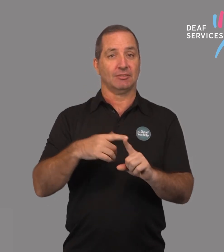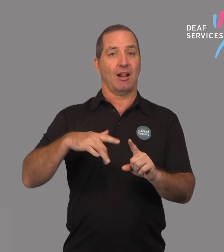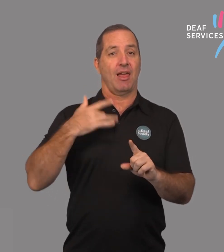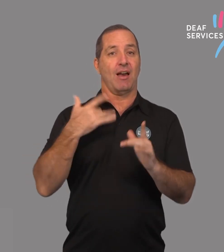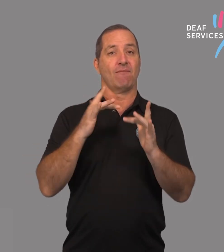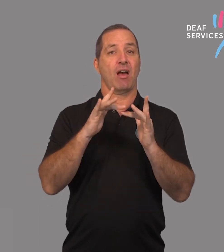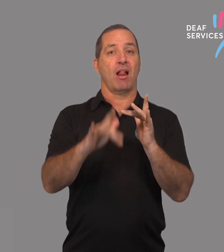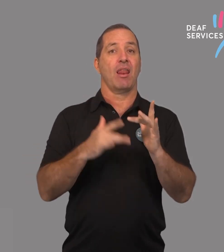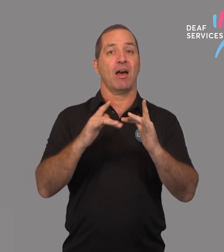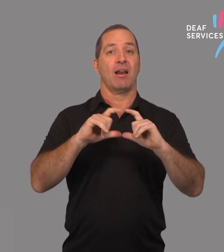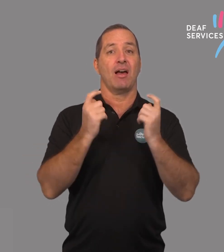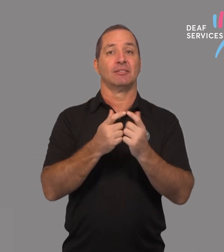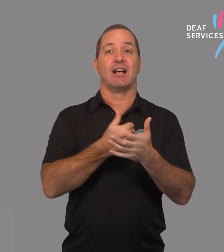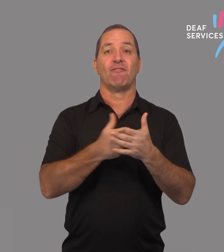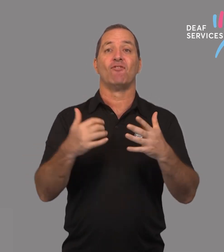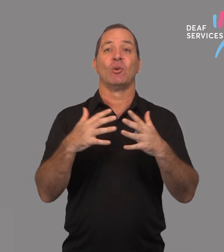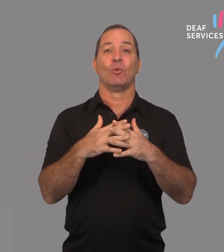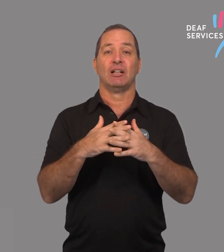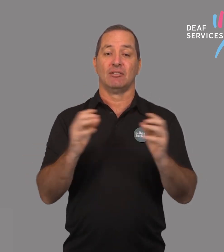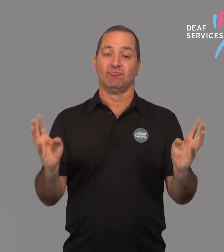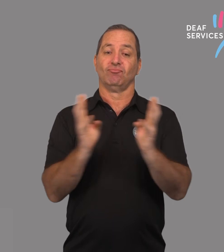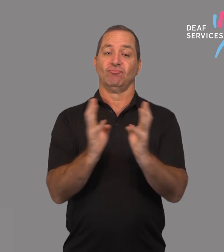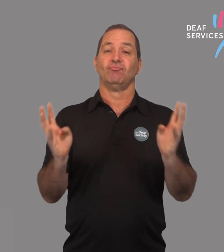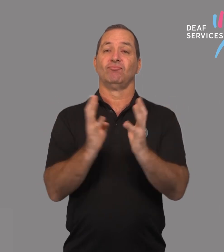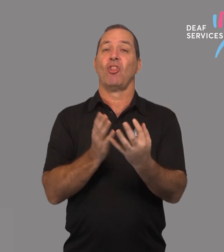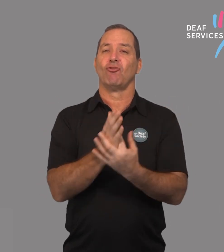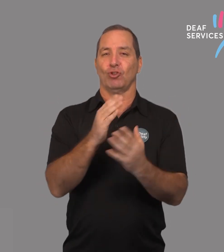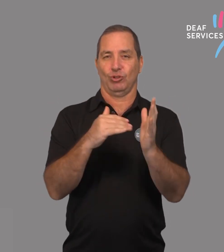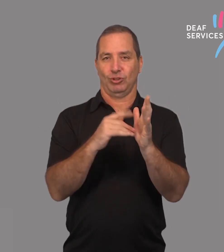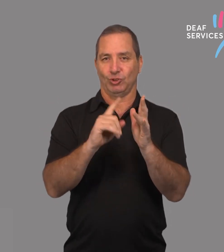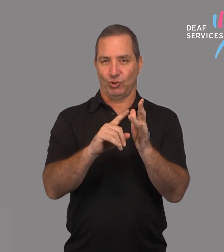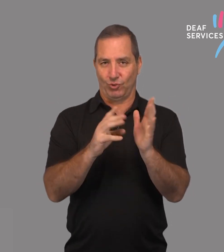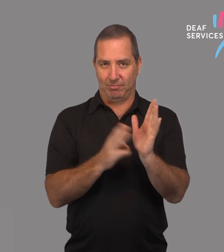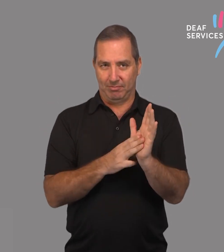and live online classes every week through Zoom.